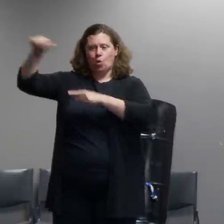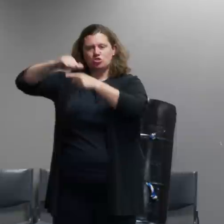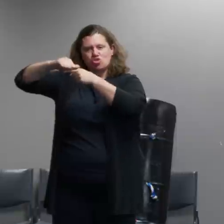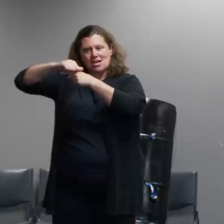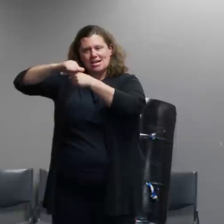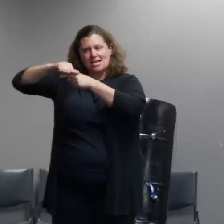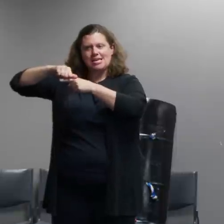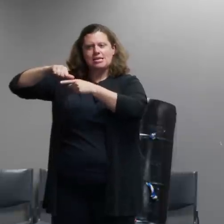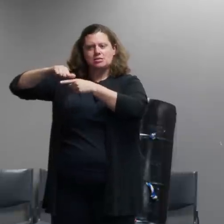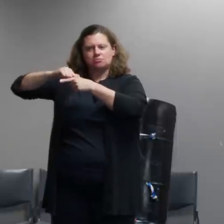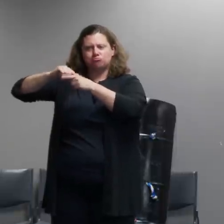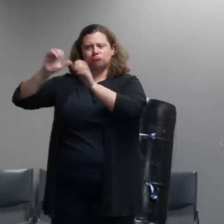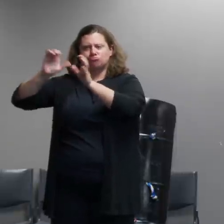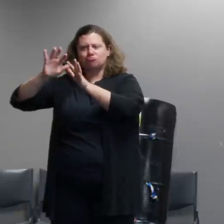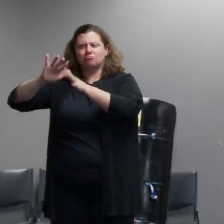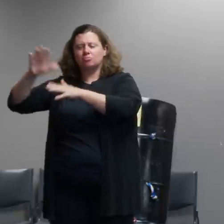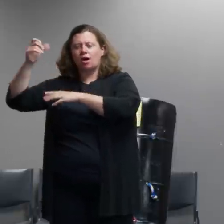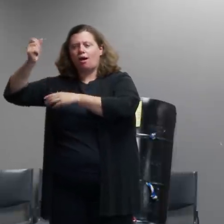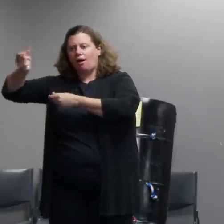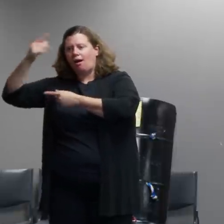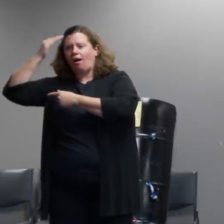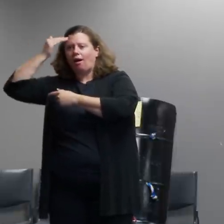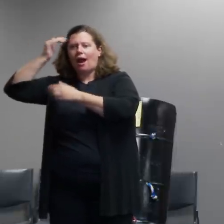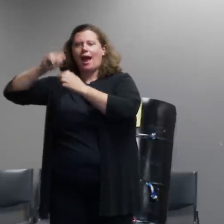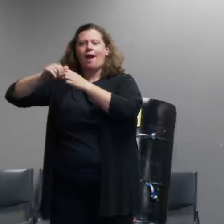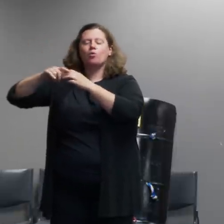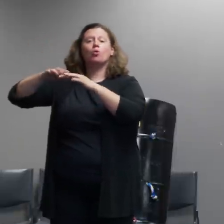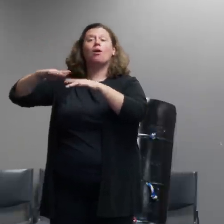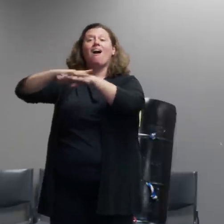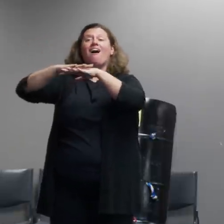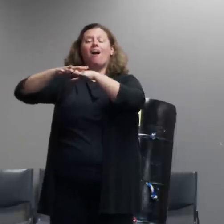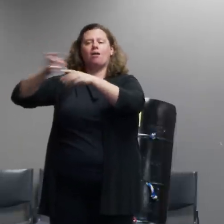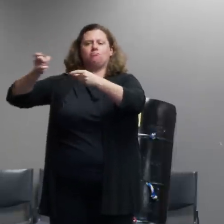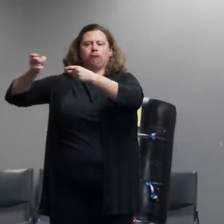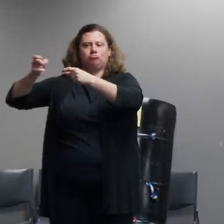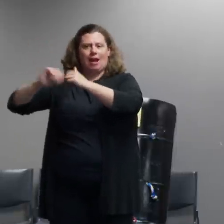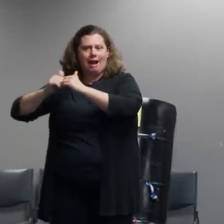includes managing crowd management scenarios